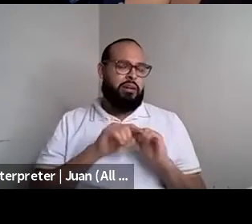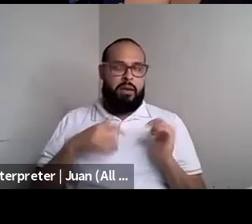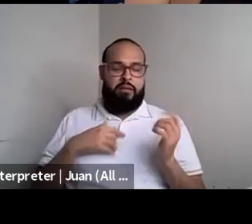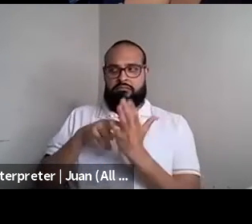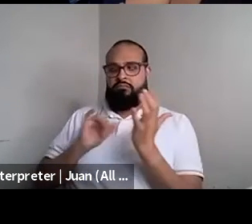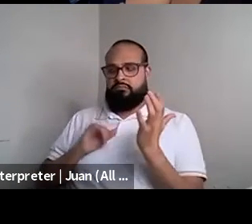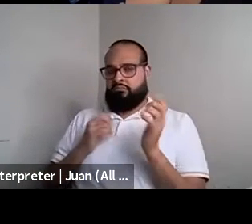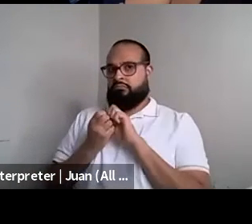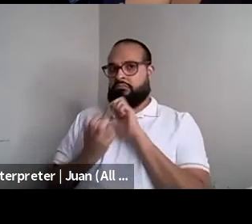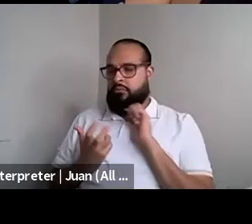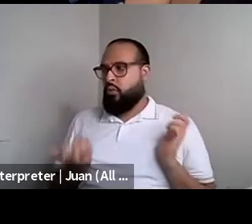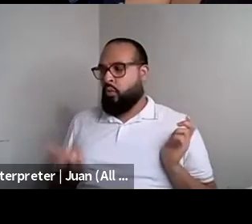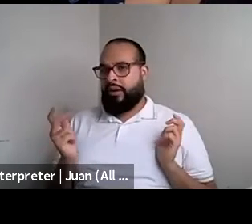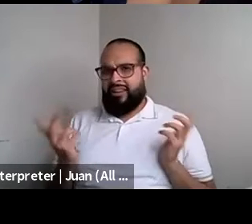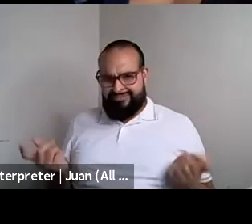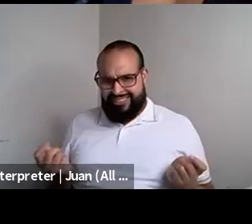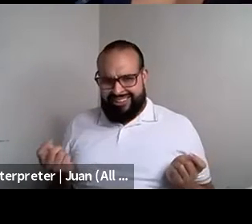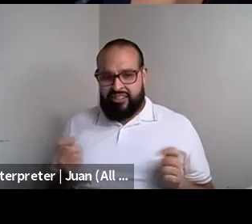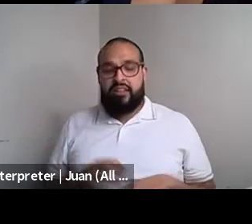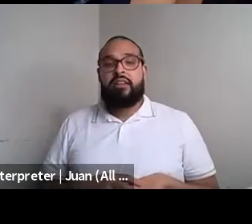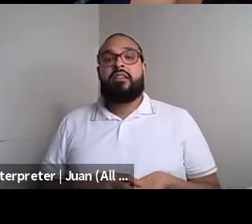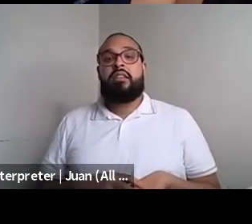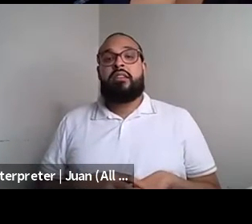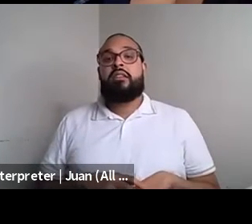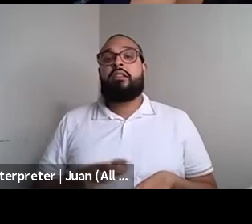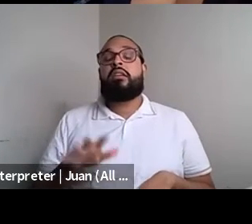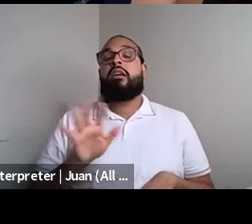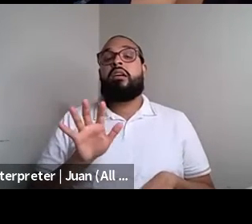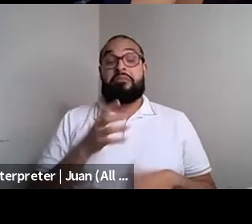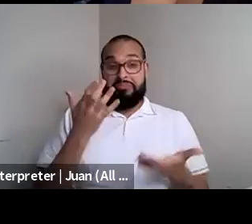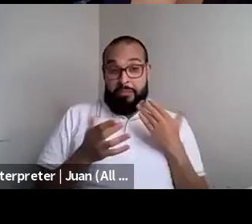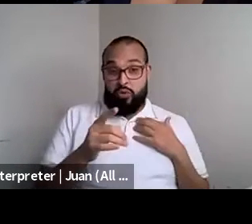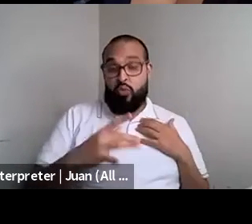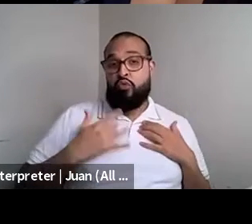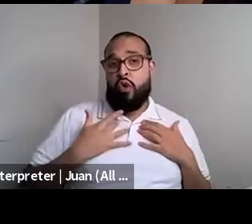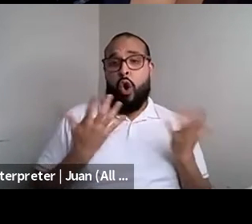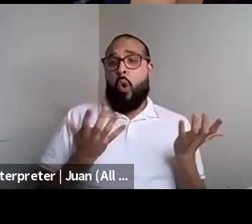Nahshon Anderson: Says, interesting. So you may not. You may not think or believe you know you're coming across erotic